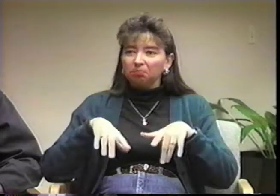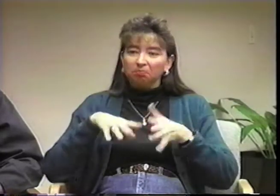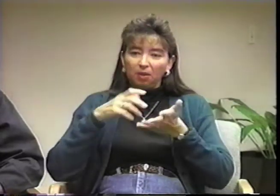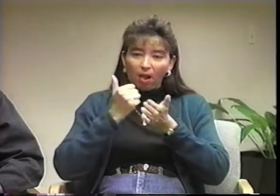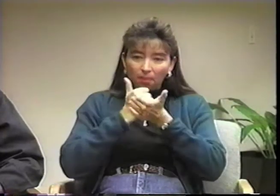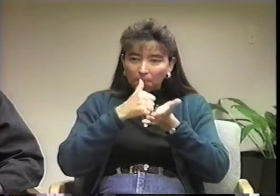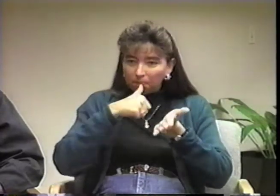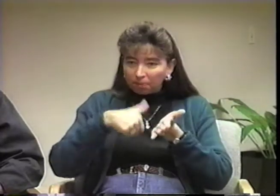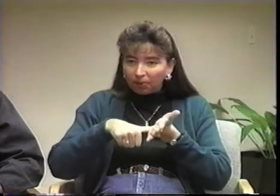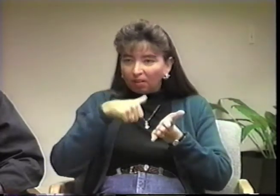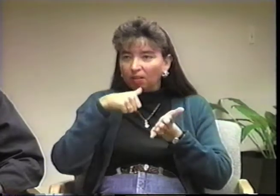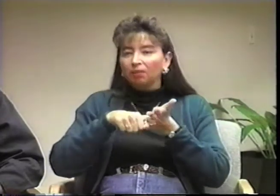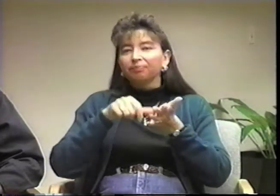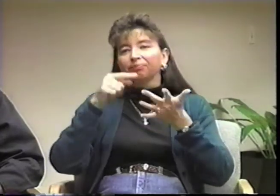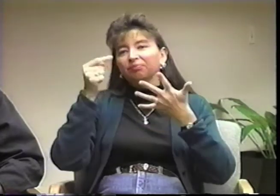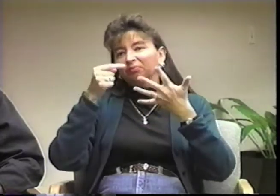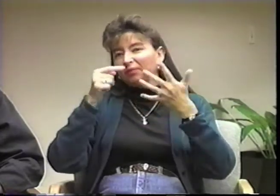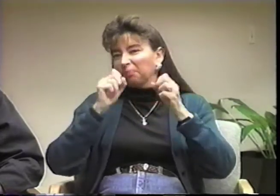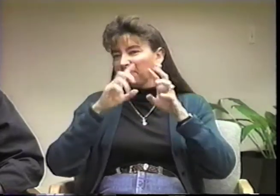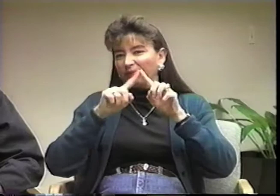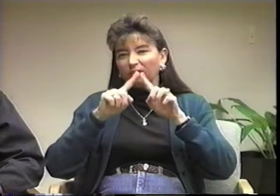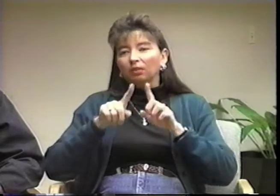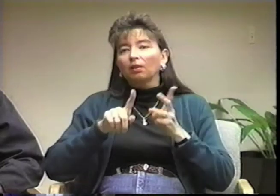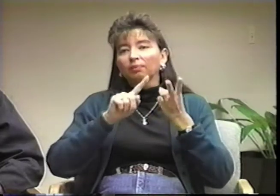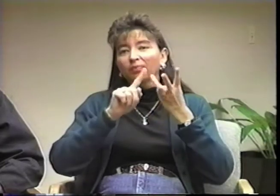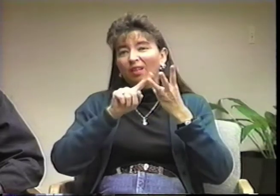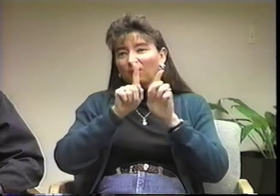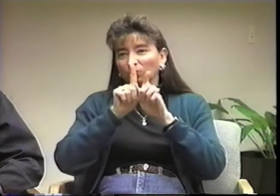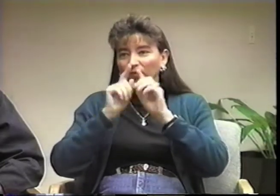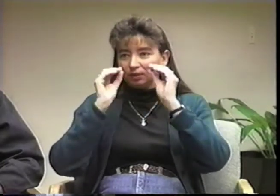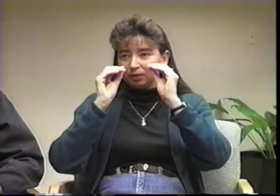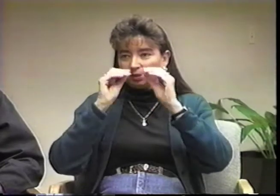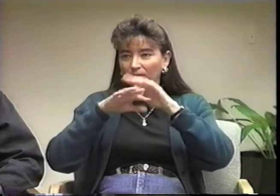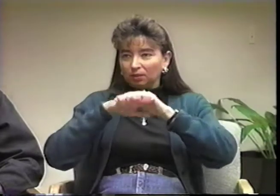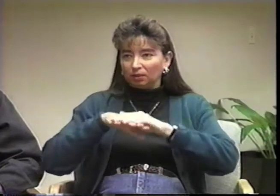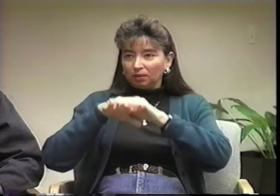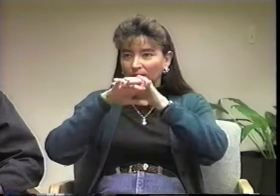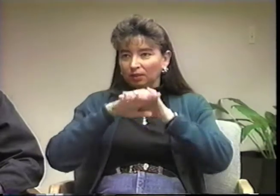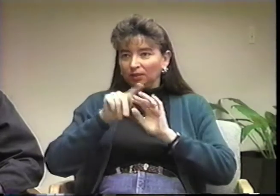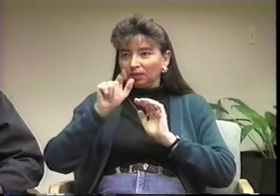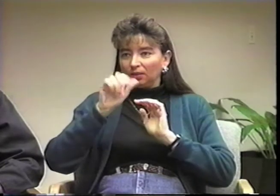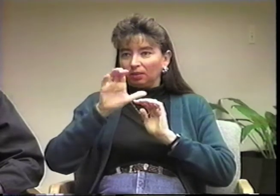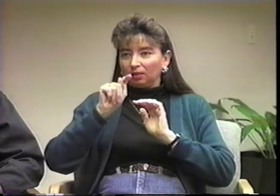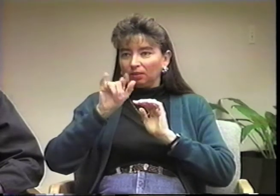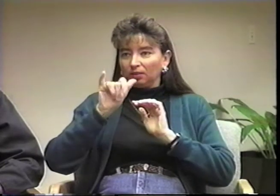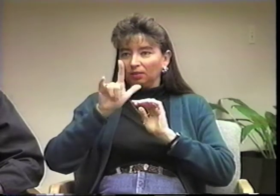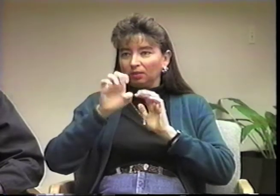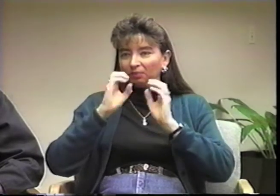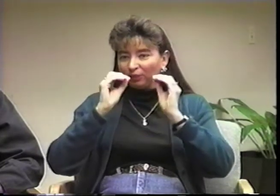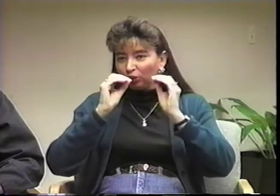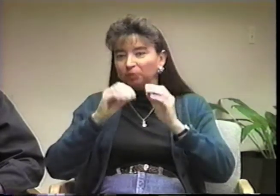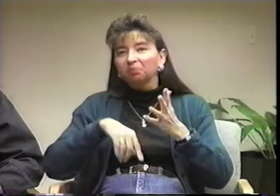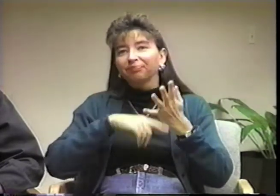Thirdly, I teach tactile signing as well as American Sign Language [ASL].